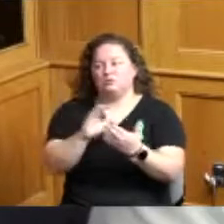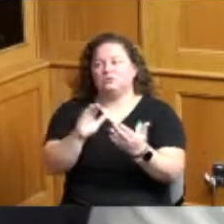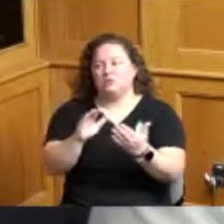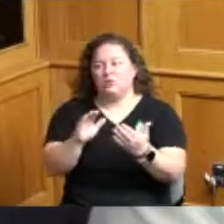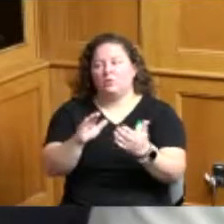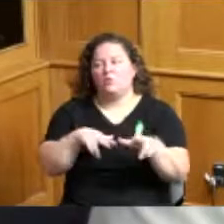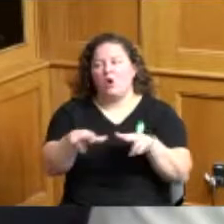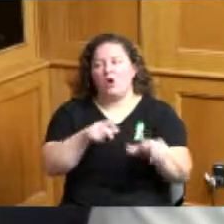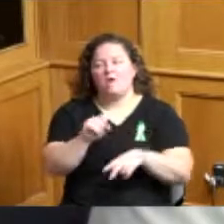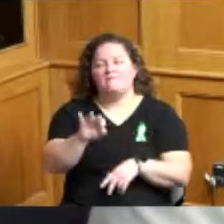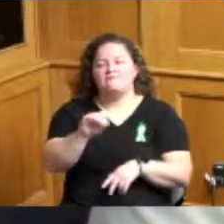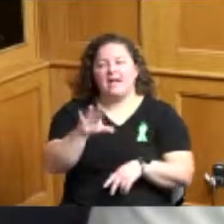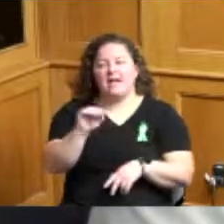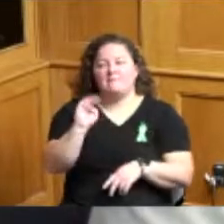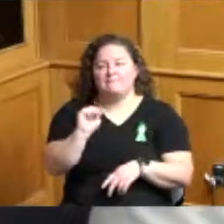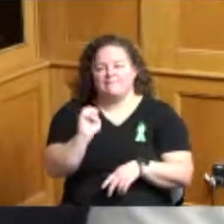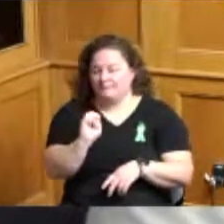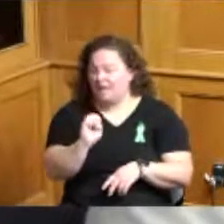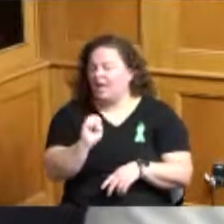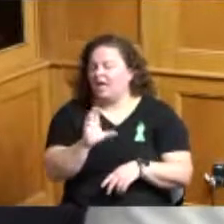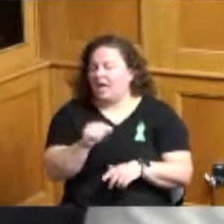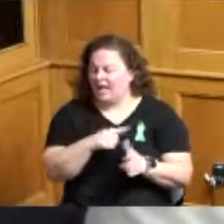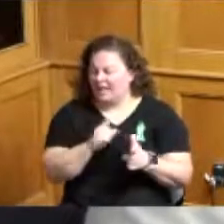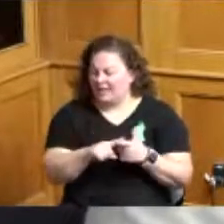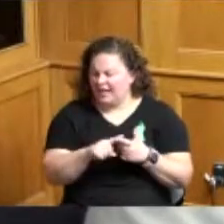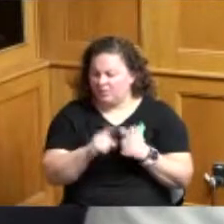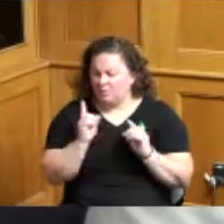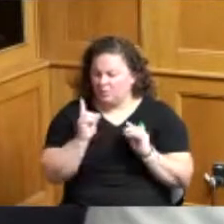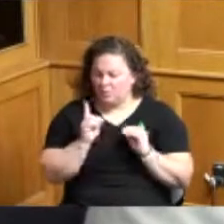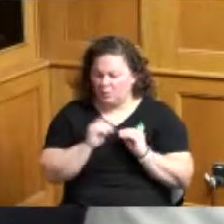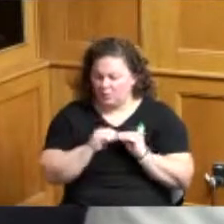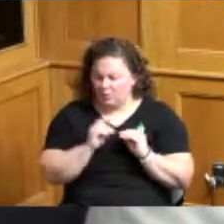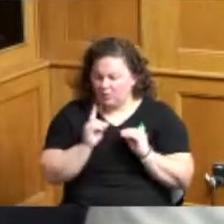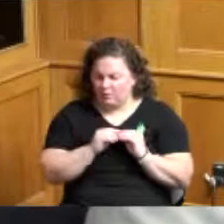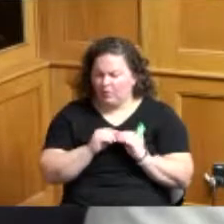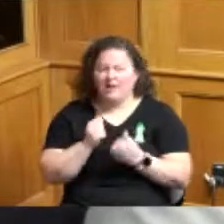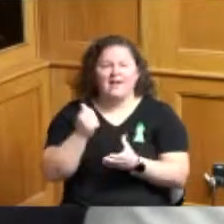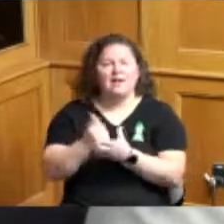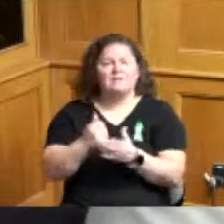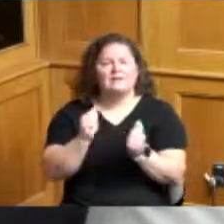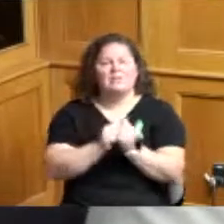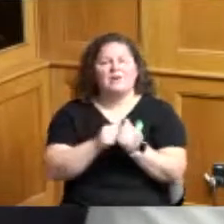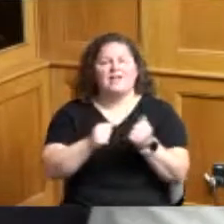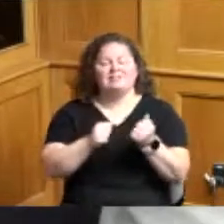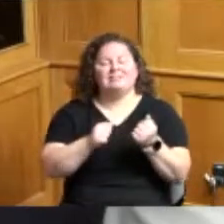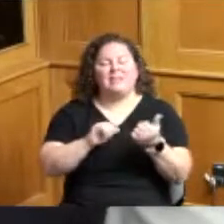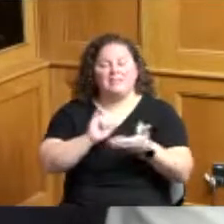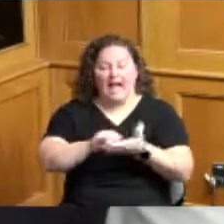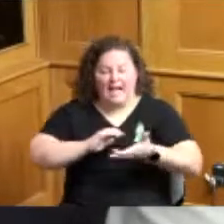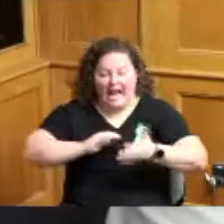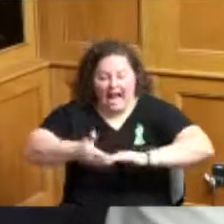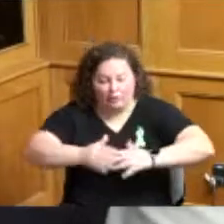mistaking that will also help with the interactive components that we're all excited about